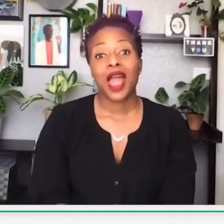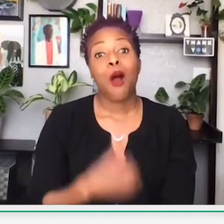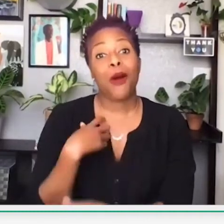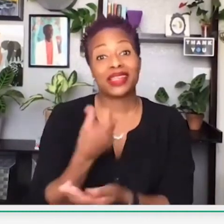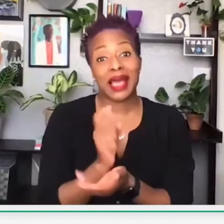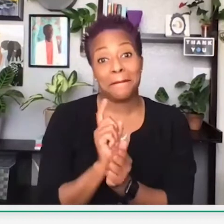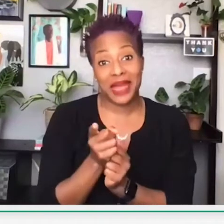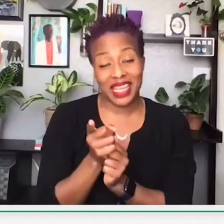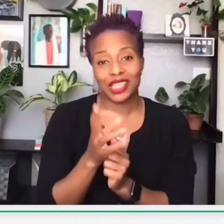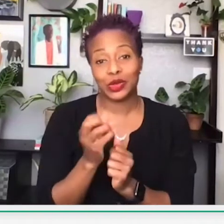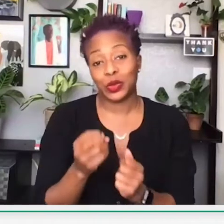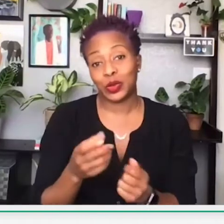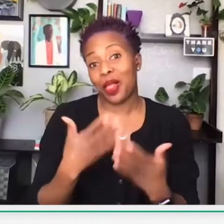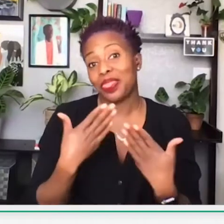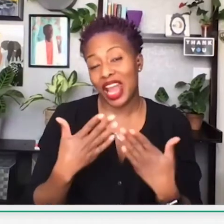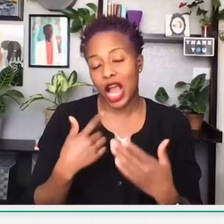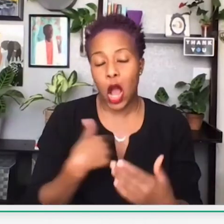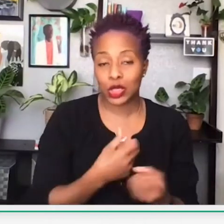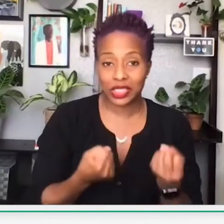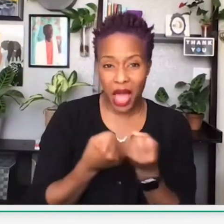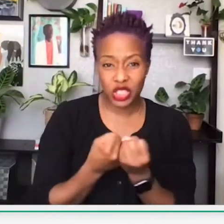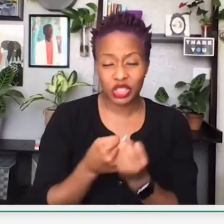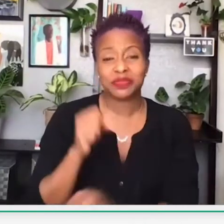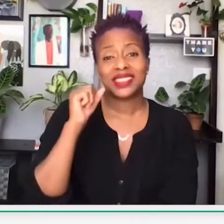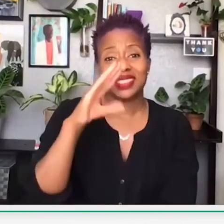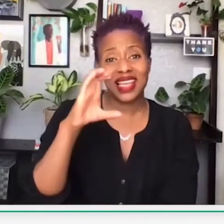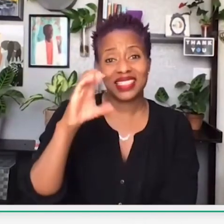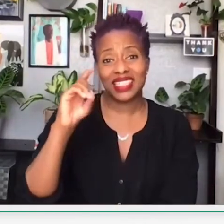Next slide. I want to take a minute to thank our